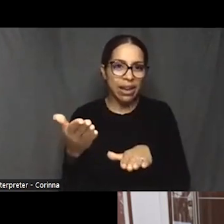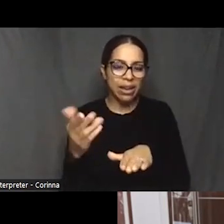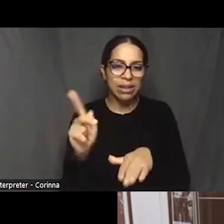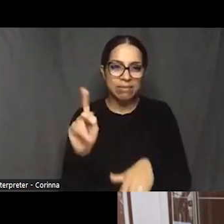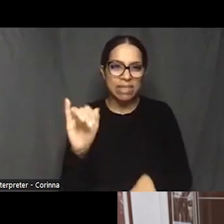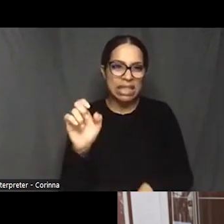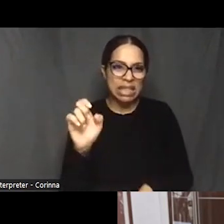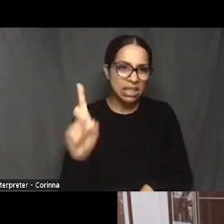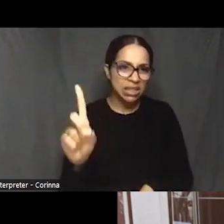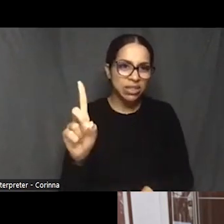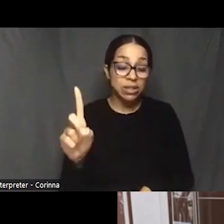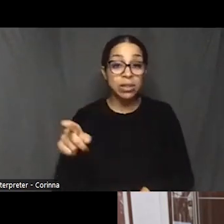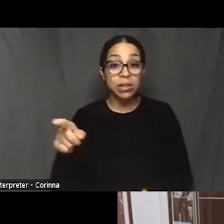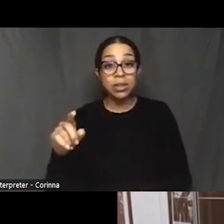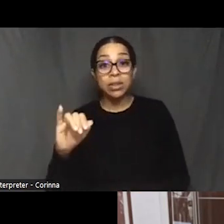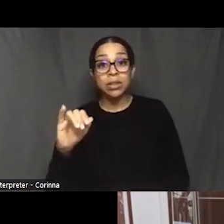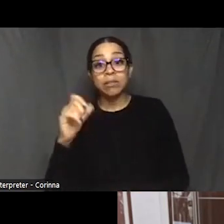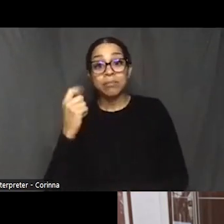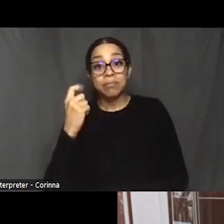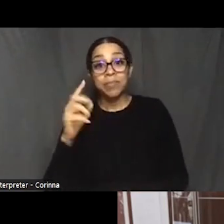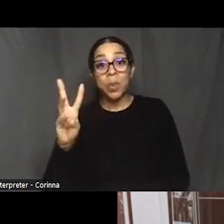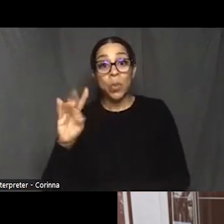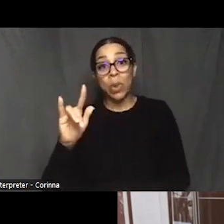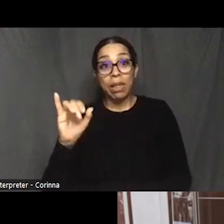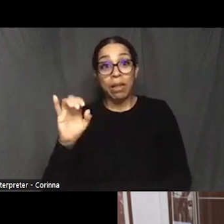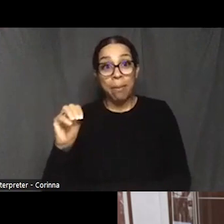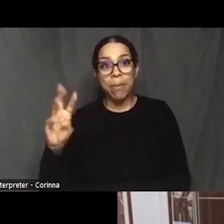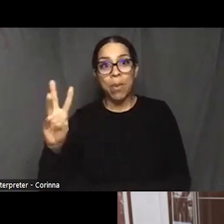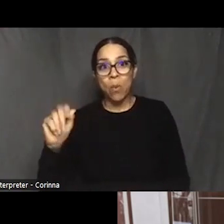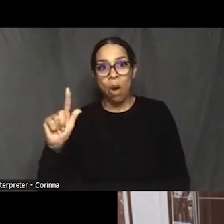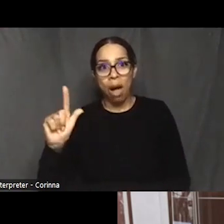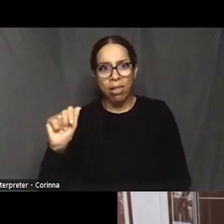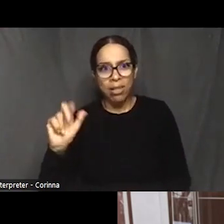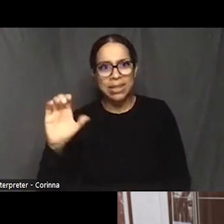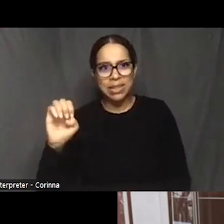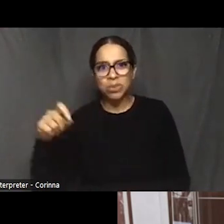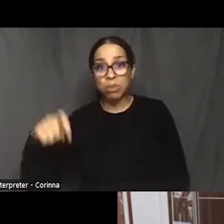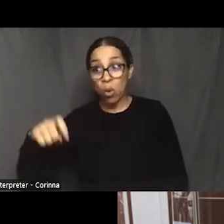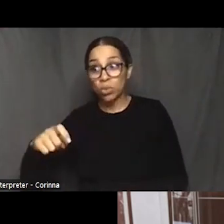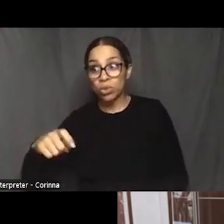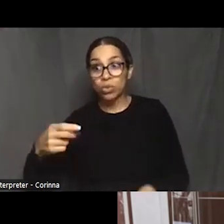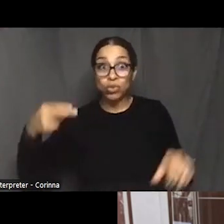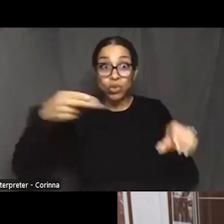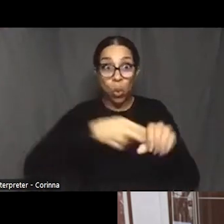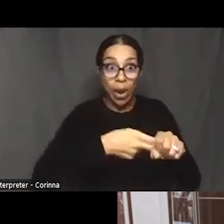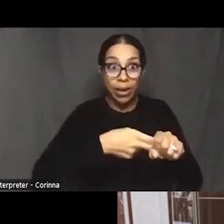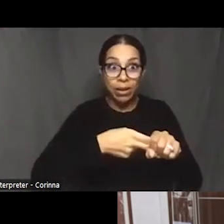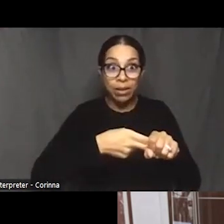R&R from the Marine Corps and said, don't worry about it, stay in bed. I'll go. And,